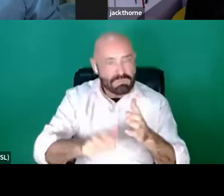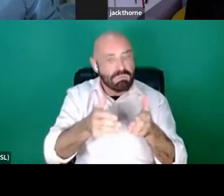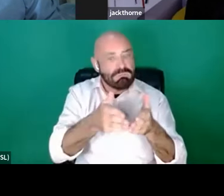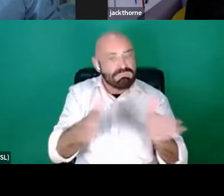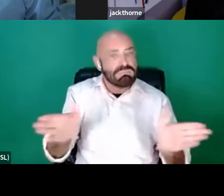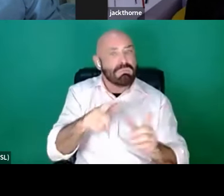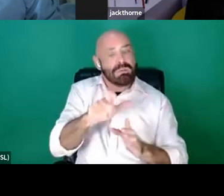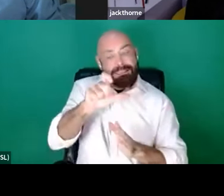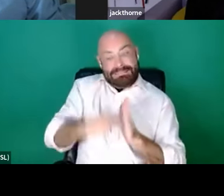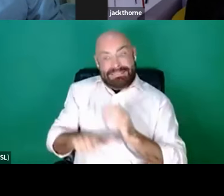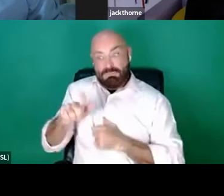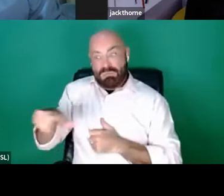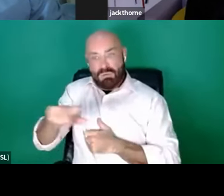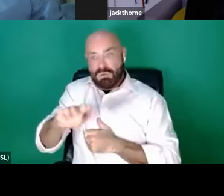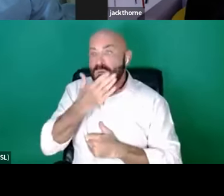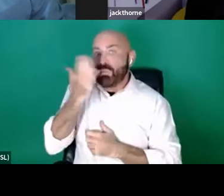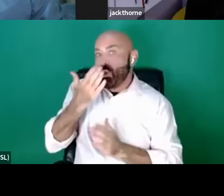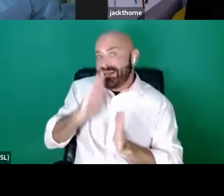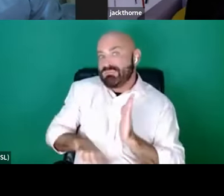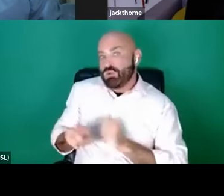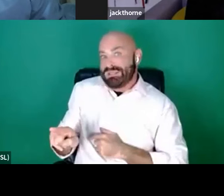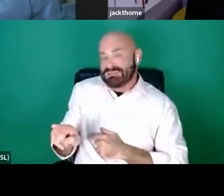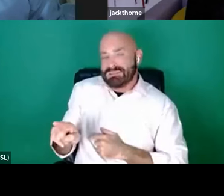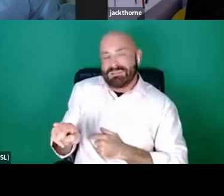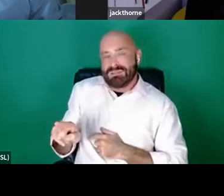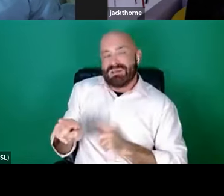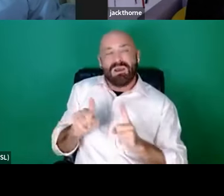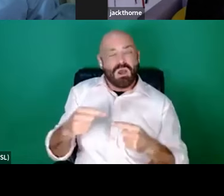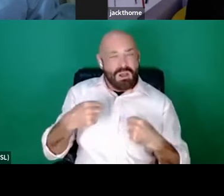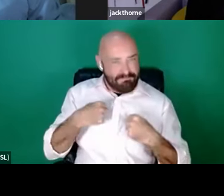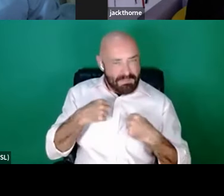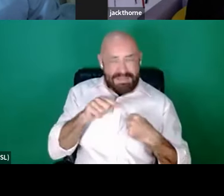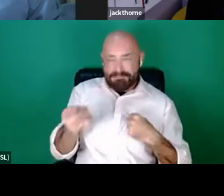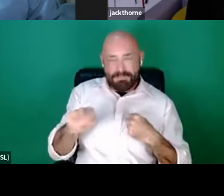had that experience. And so for me it's seen the confidence grow when you're given the